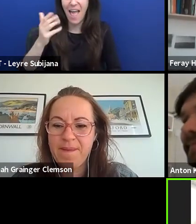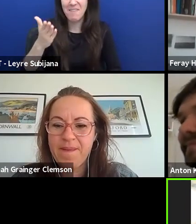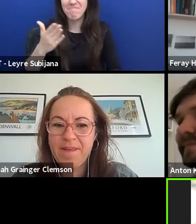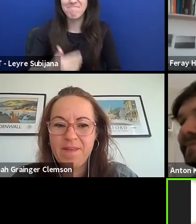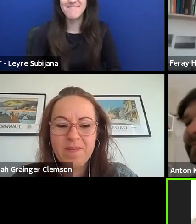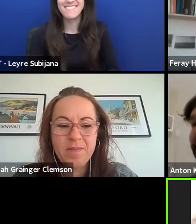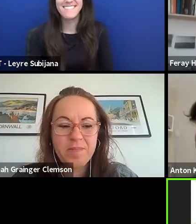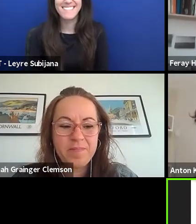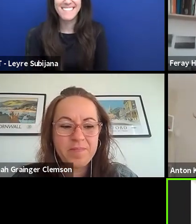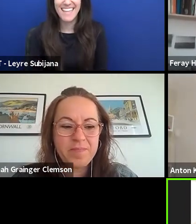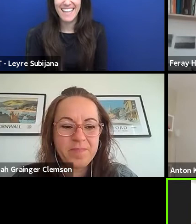Cristina.